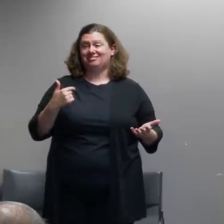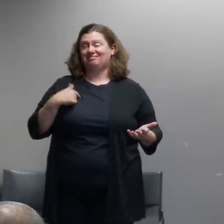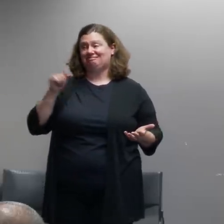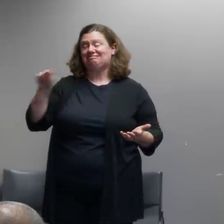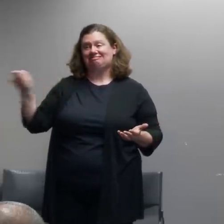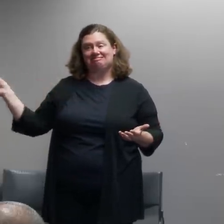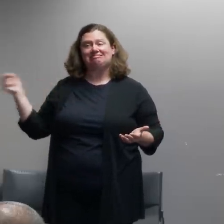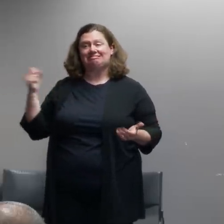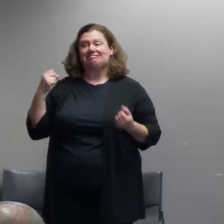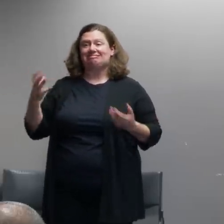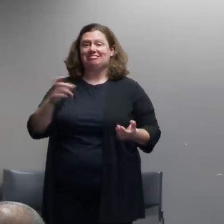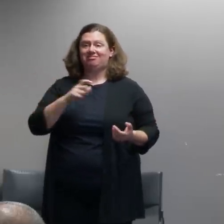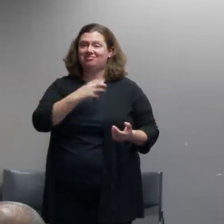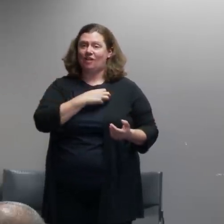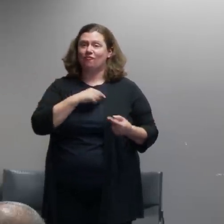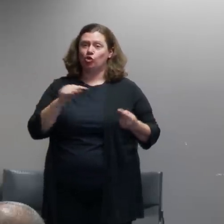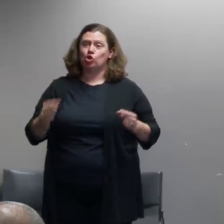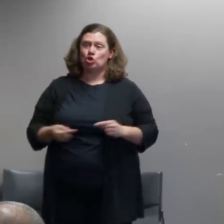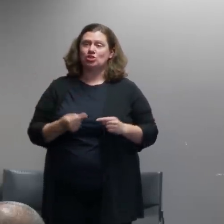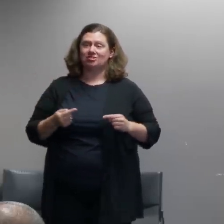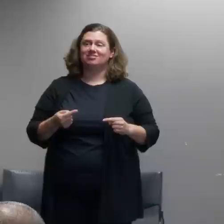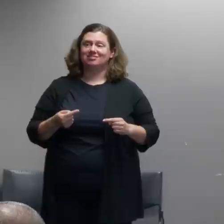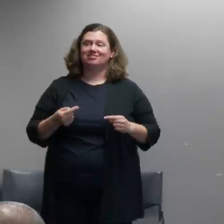injured by things that are thrown at them